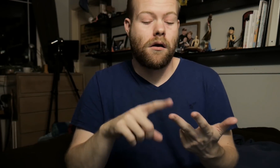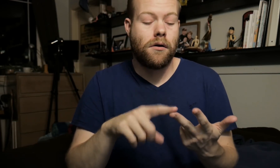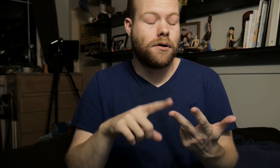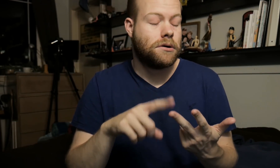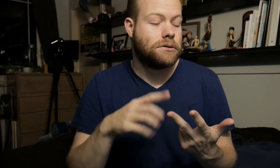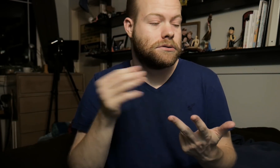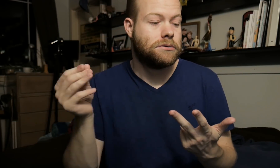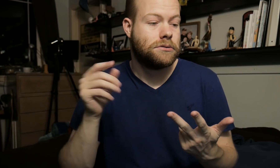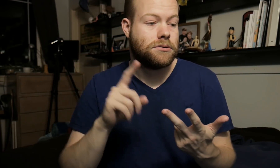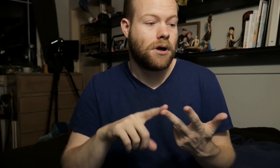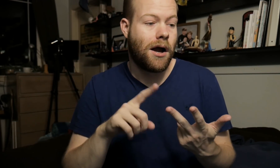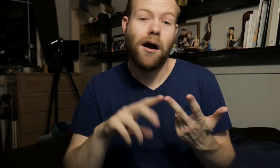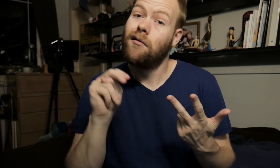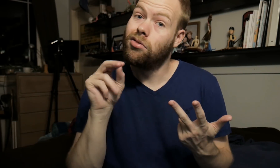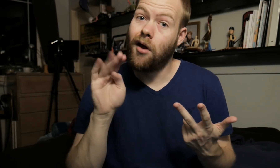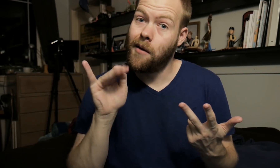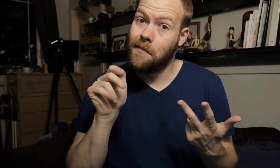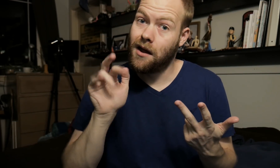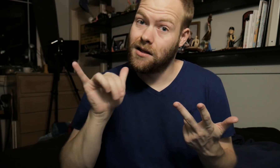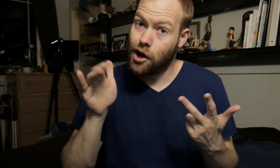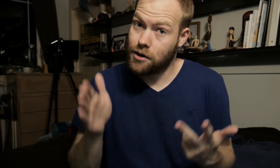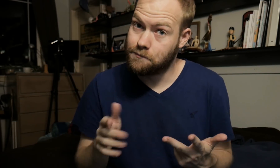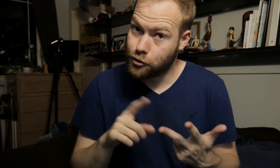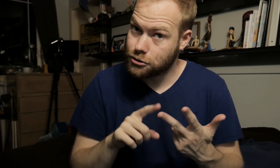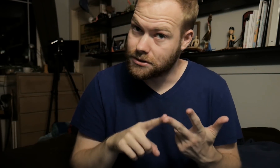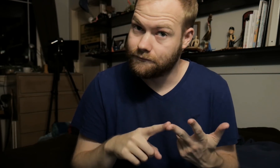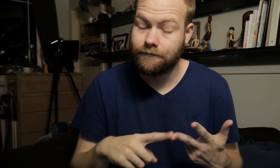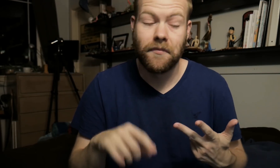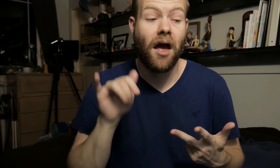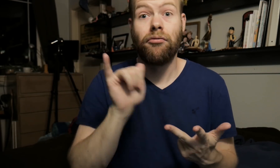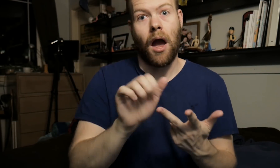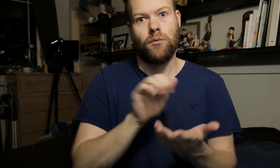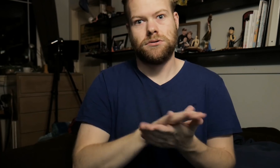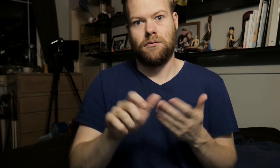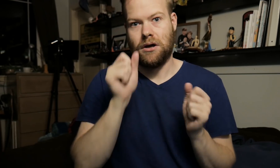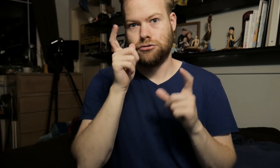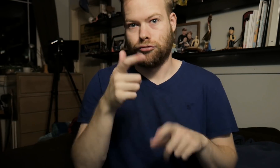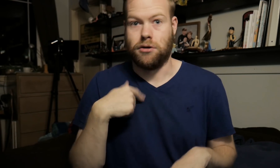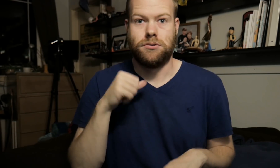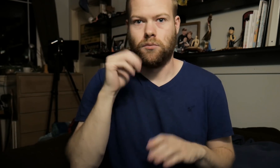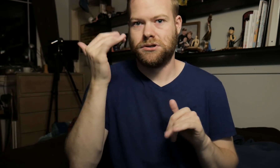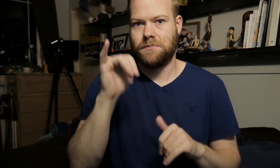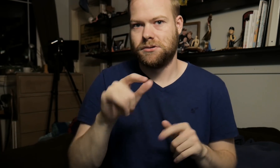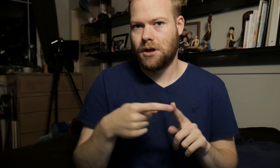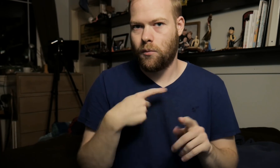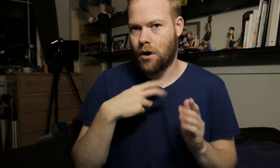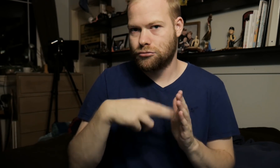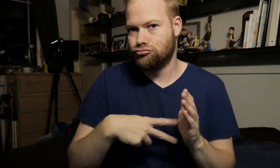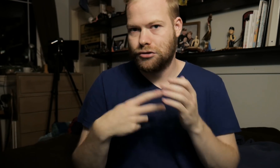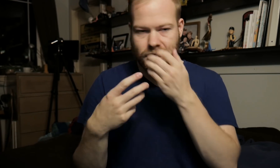Third, a nonbinary person. That was a nice surprise. I wasn't expecting that when I was reading.